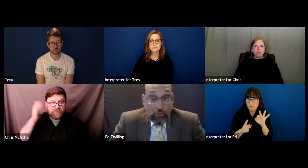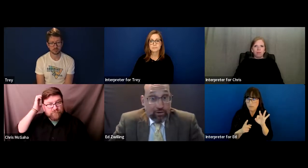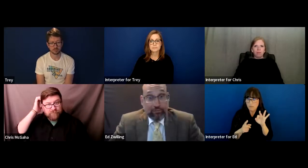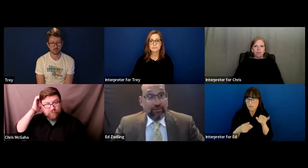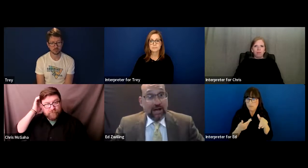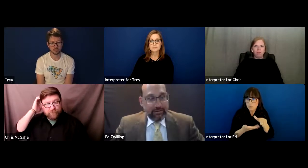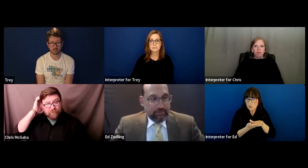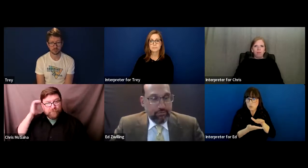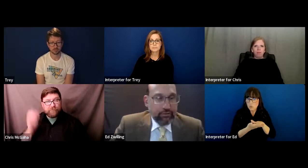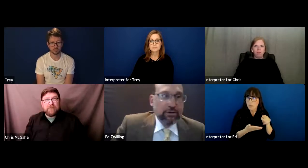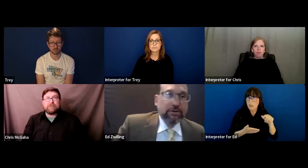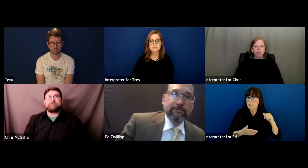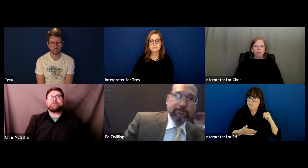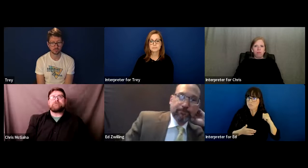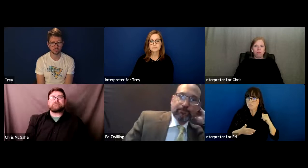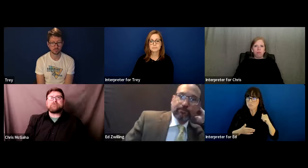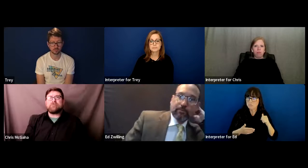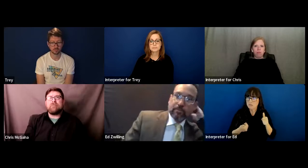didn't want to provide an interpreter.